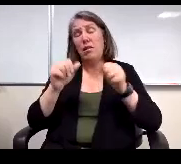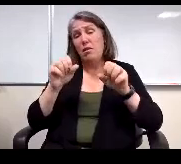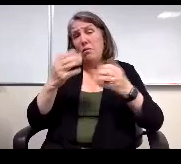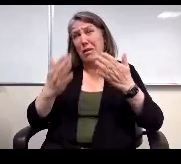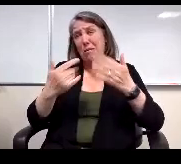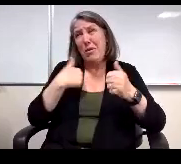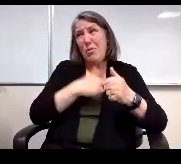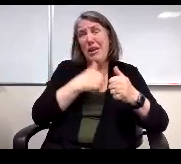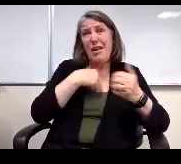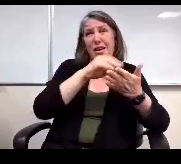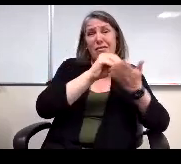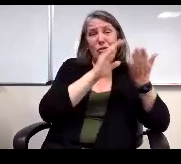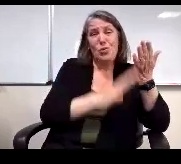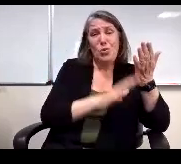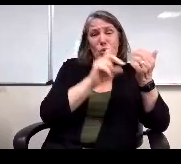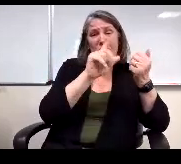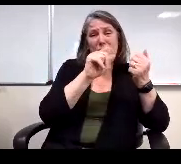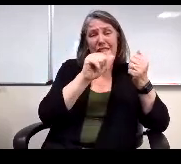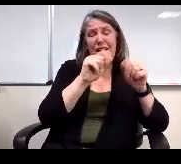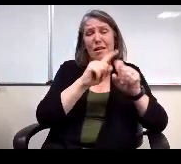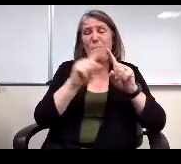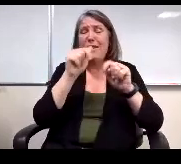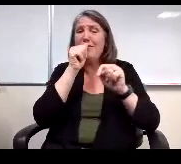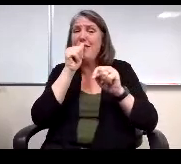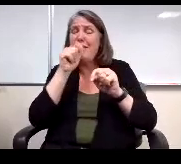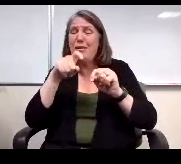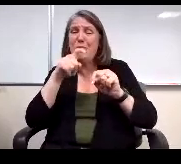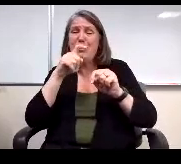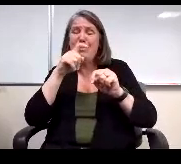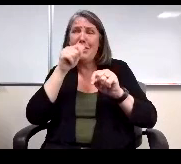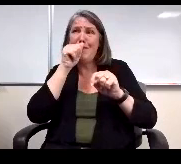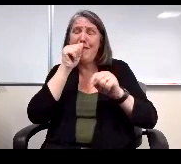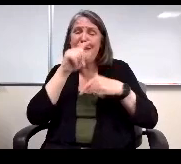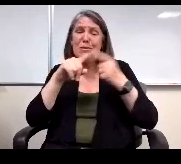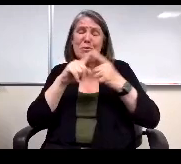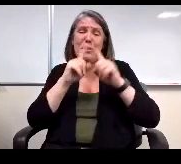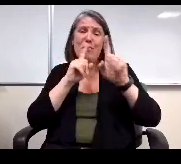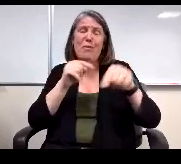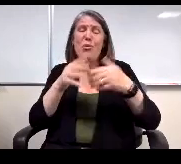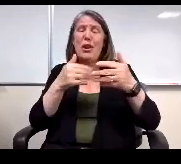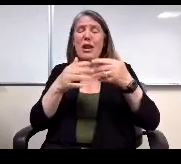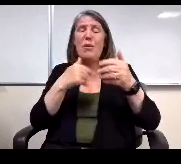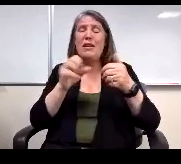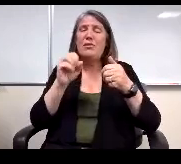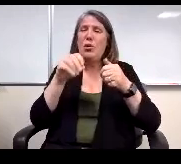but it's it's kind of anonymous supposed to be and honestly reported anyway, so they would have to be a in